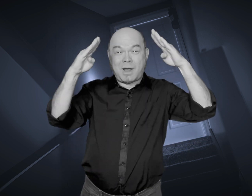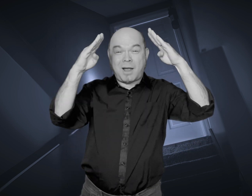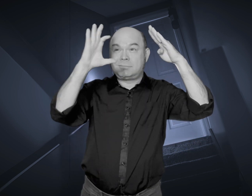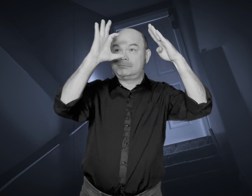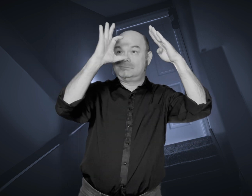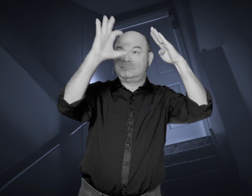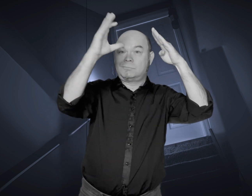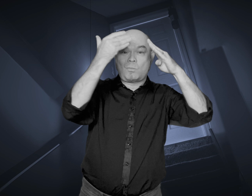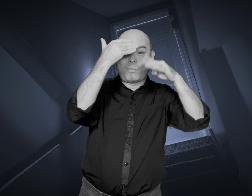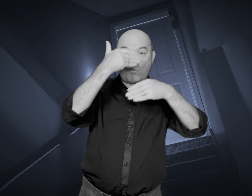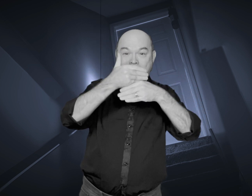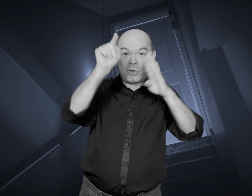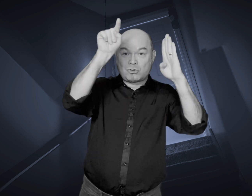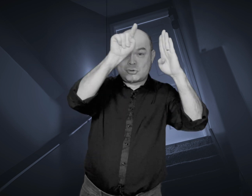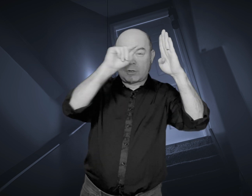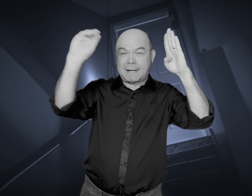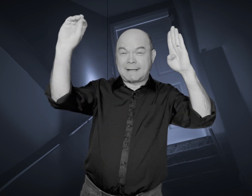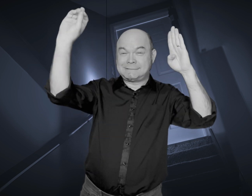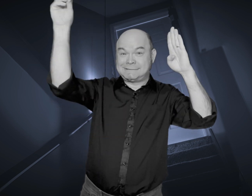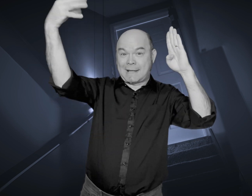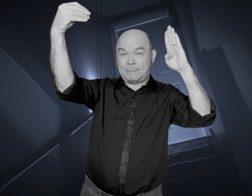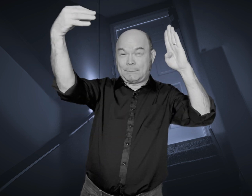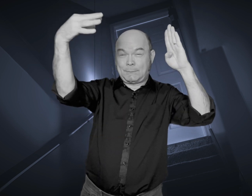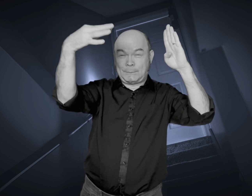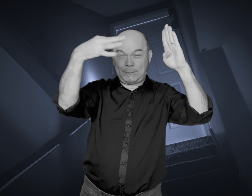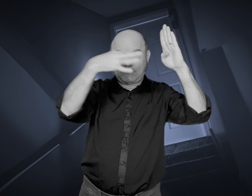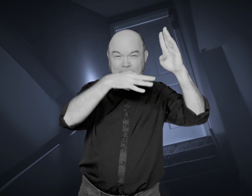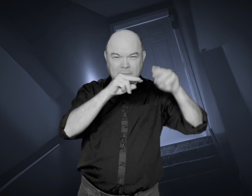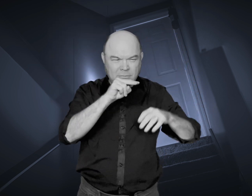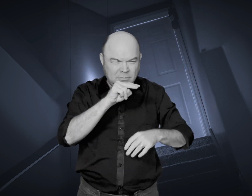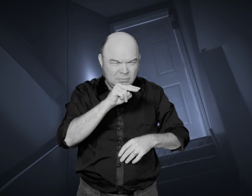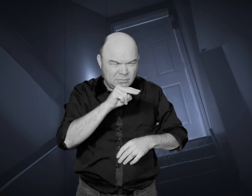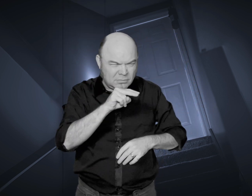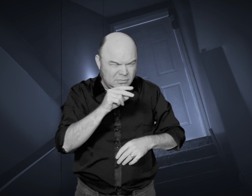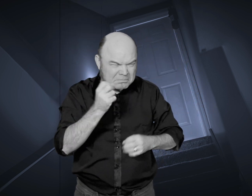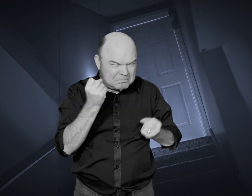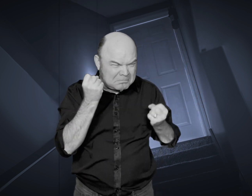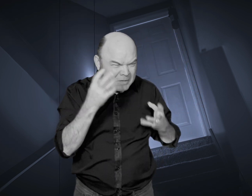The only light came from a round window near the ceiling, where sunlight beamed through, illuminating parts of the attic.